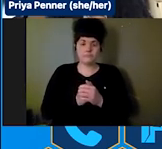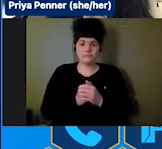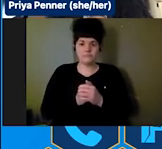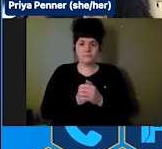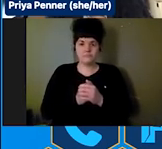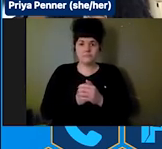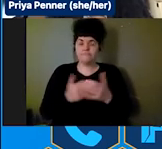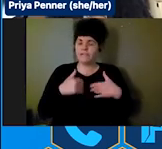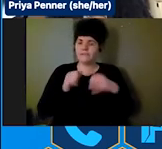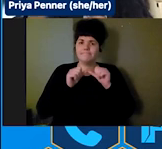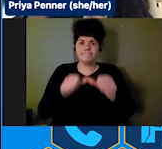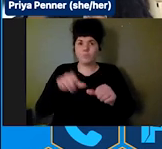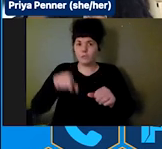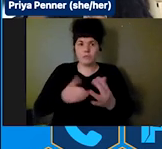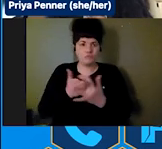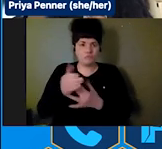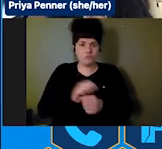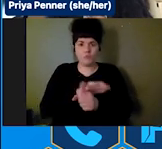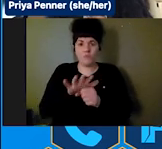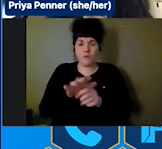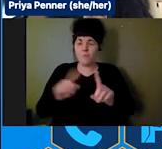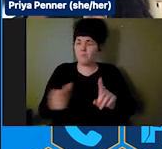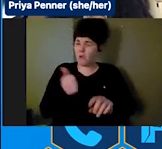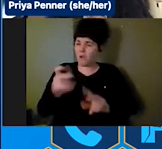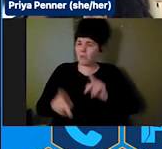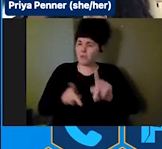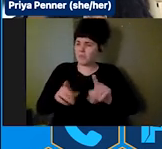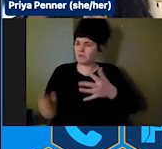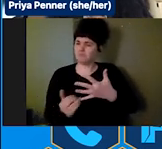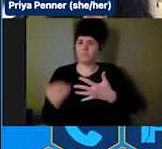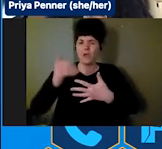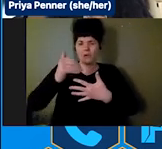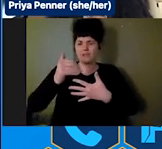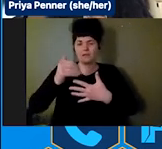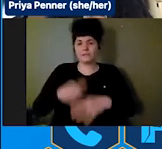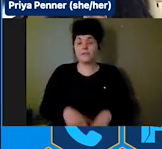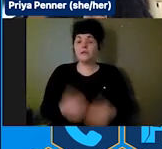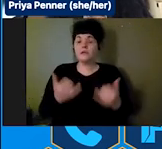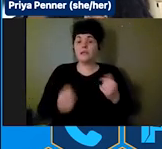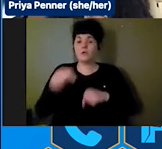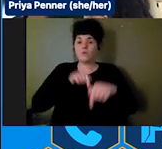prioritized. Going to really where we start, as Priya mentioned, the